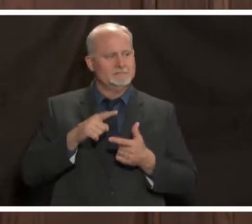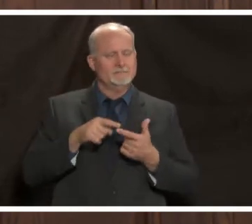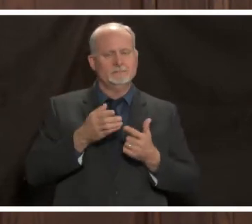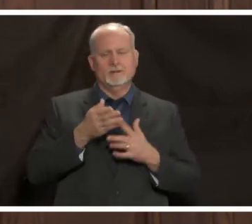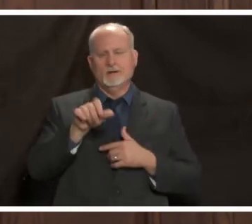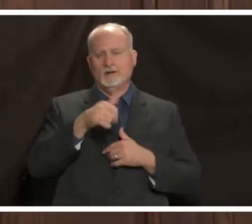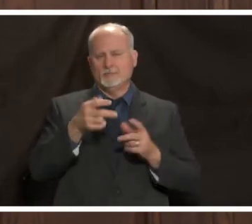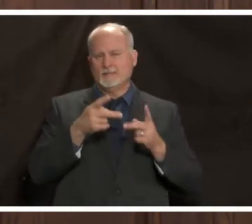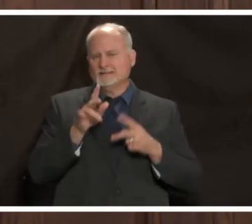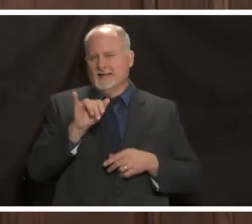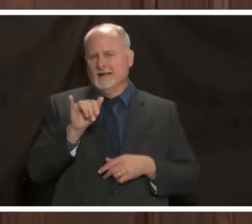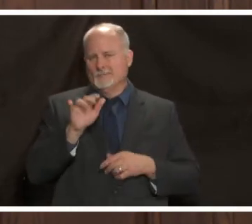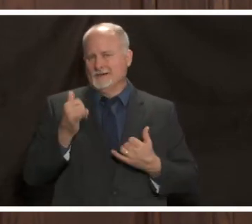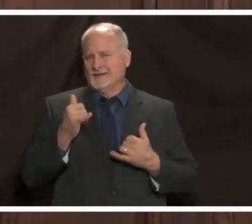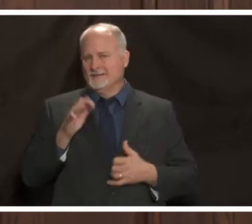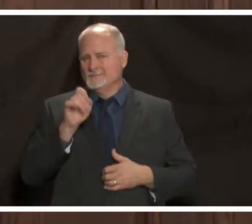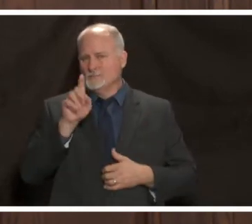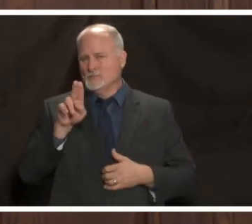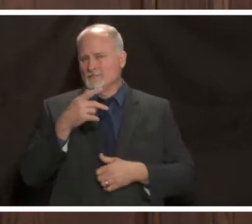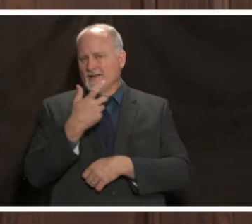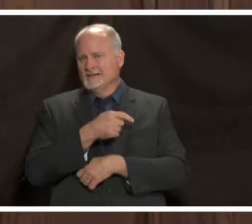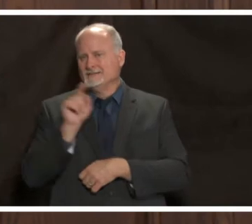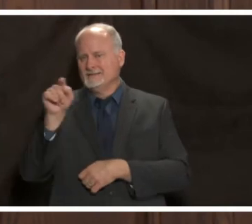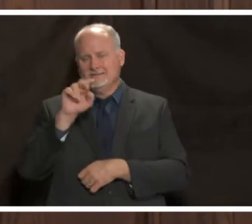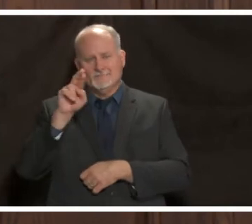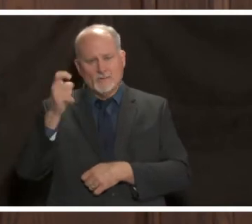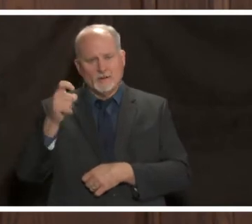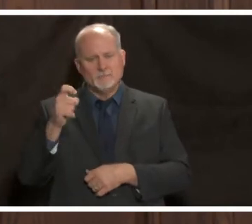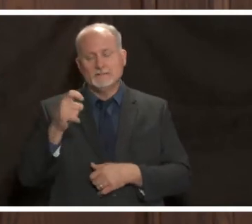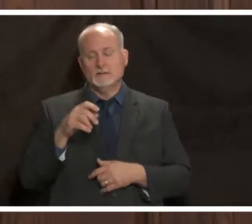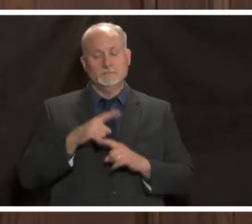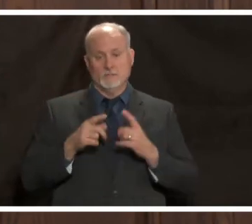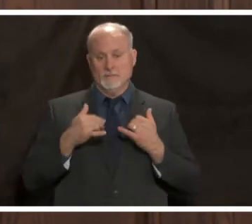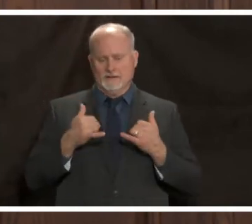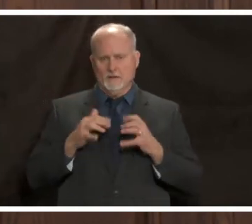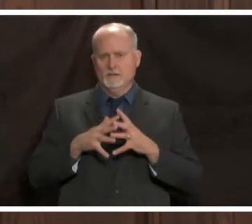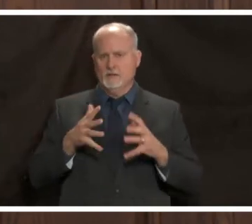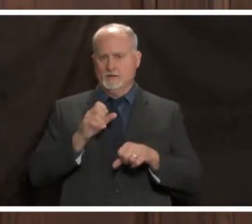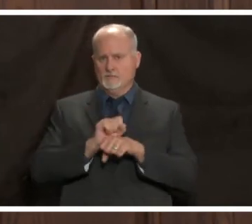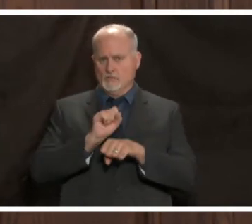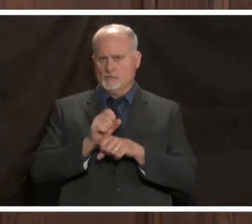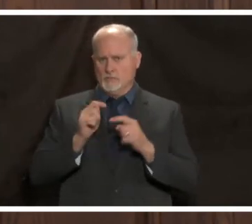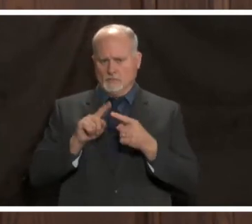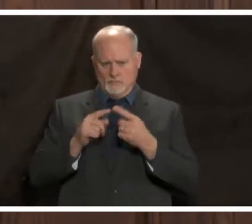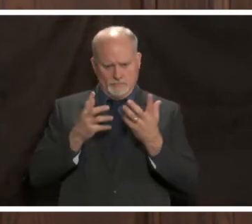like you get the flu vaccine but there is a lot of work going on to make sure that's all coordinated